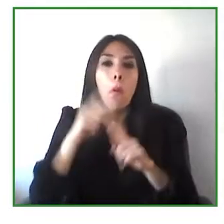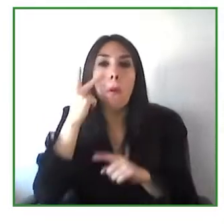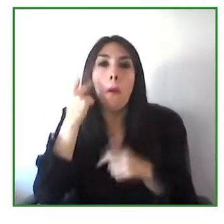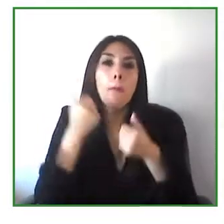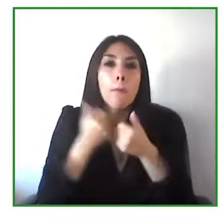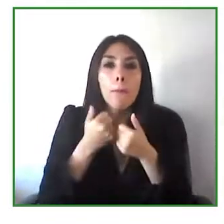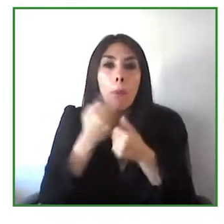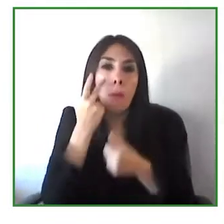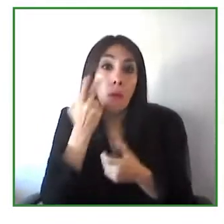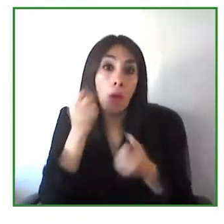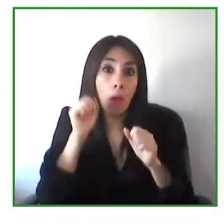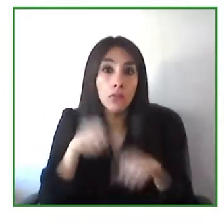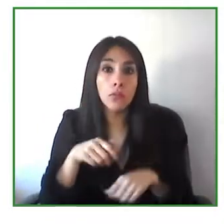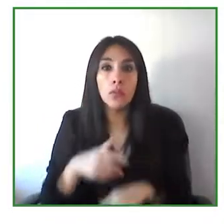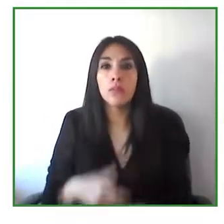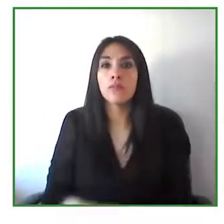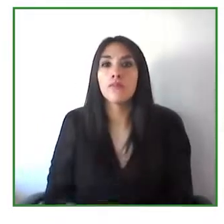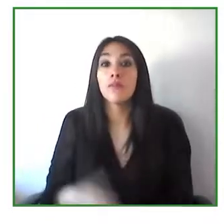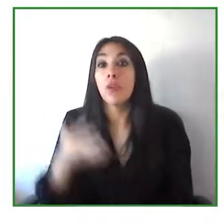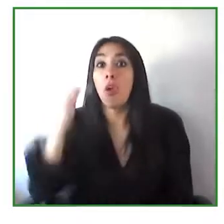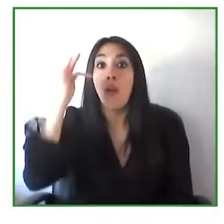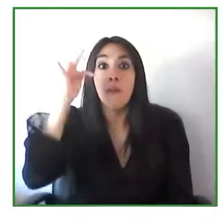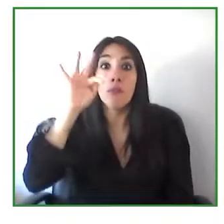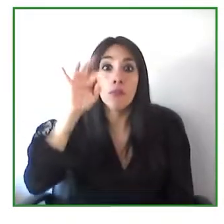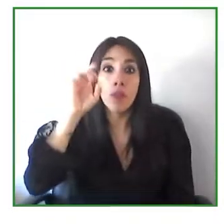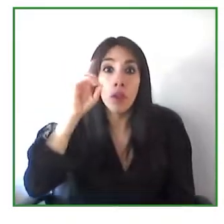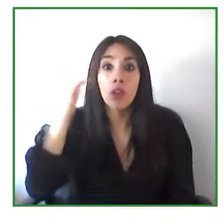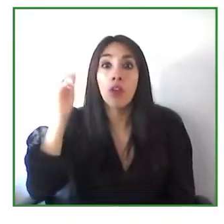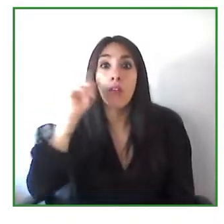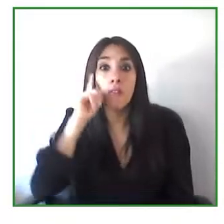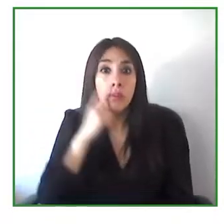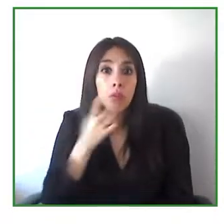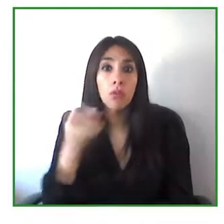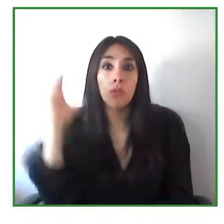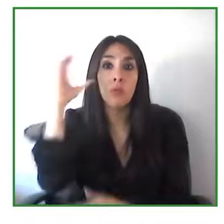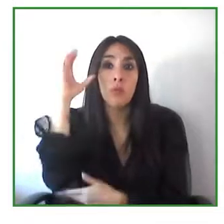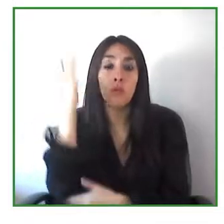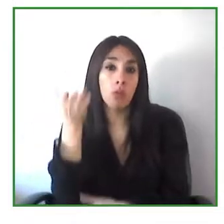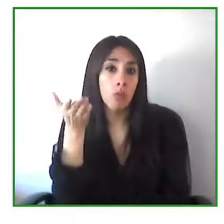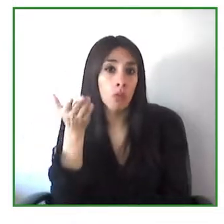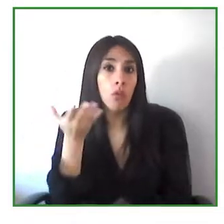is the Minister of Information Technology in Colombia and that means that any deaf person